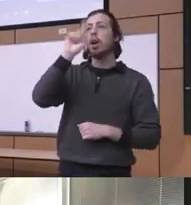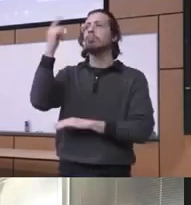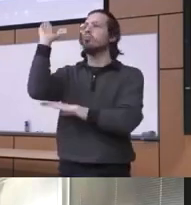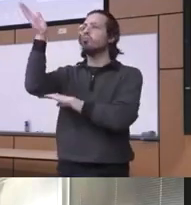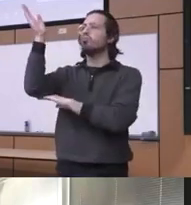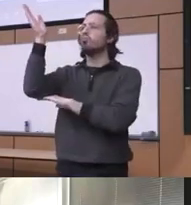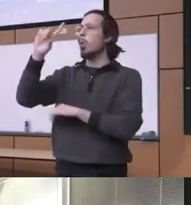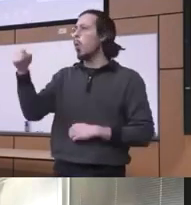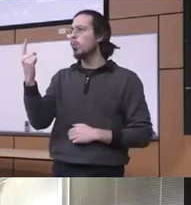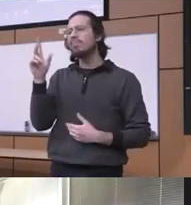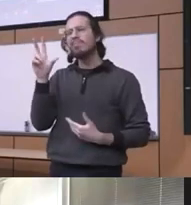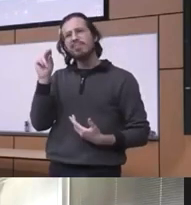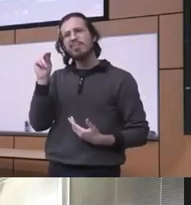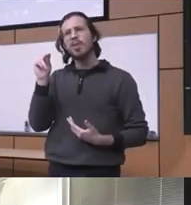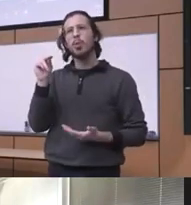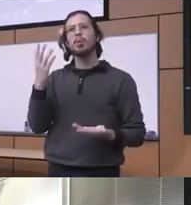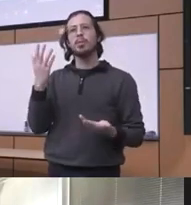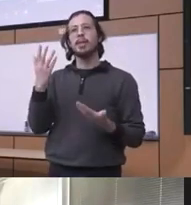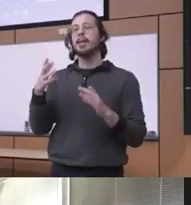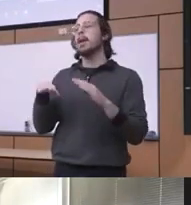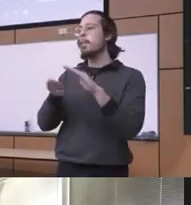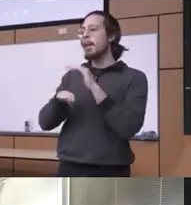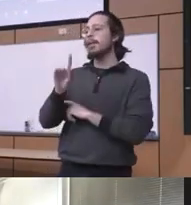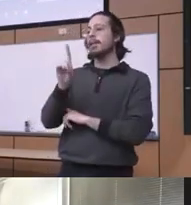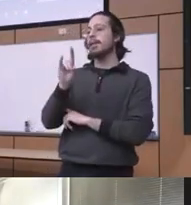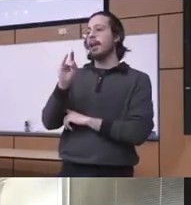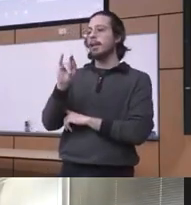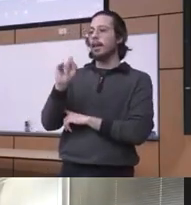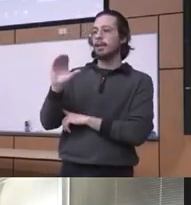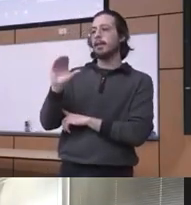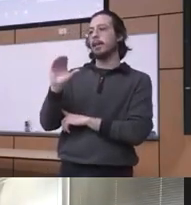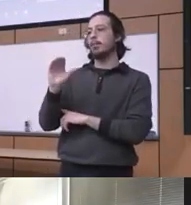there's a there is a basically the didactic piece of it but we have always believed that